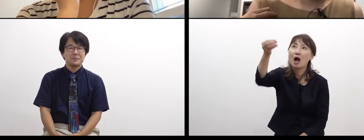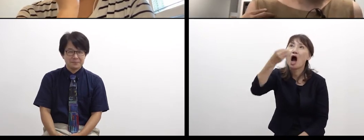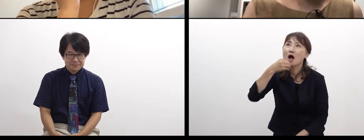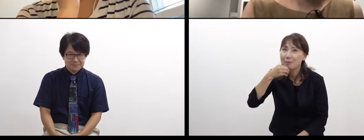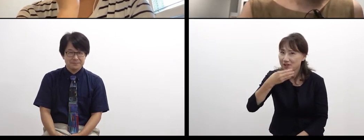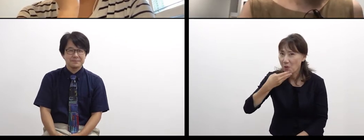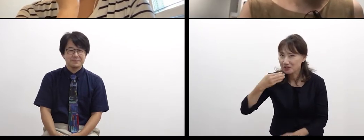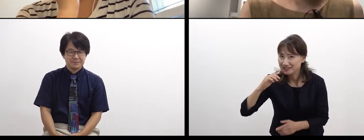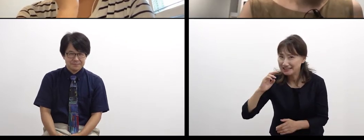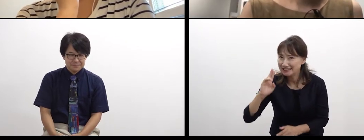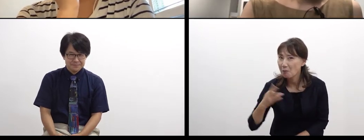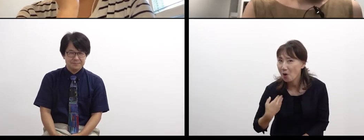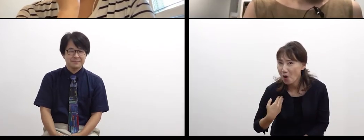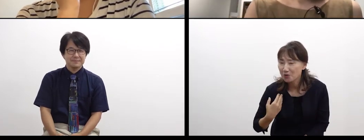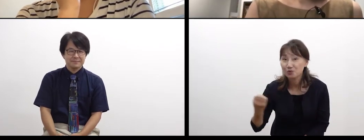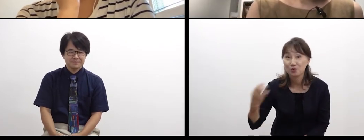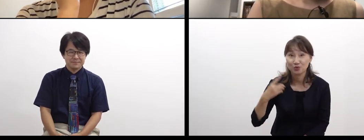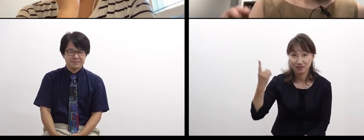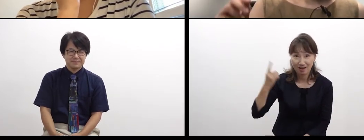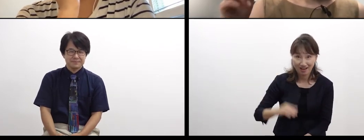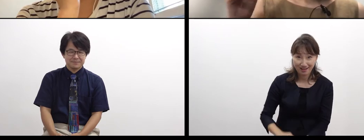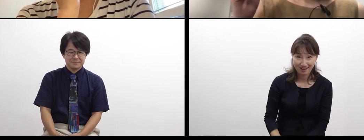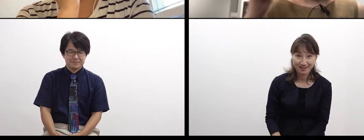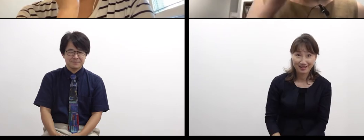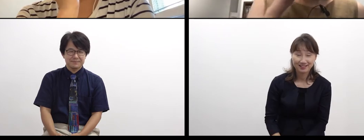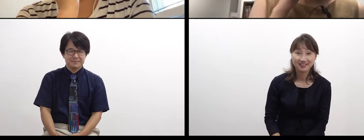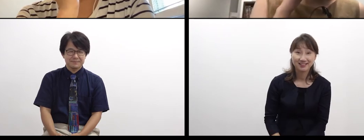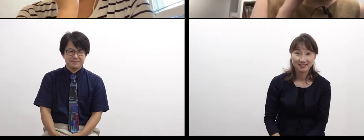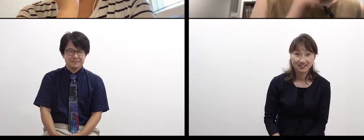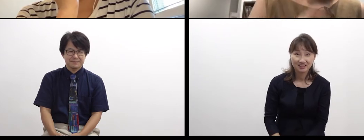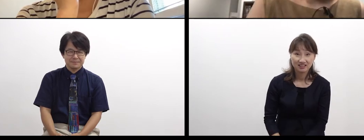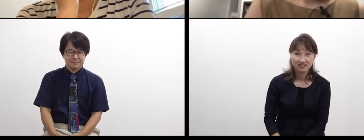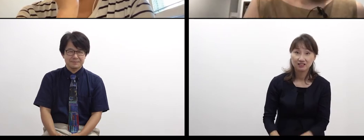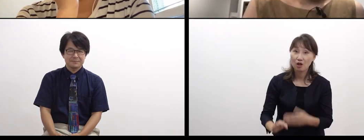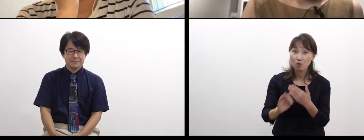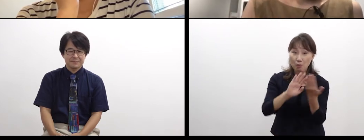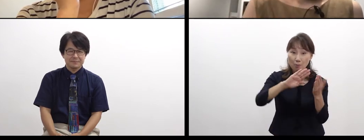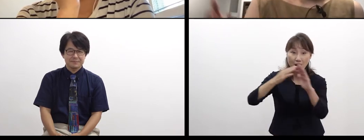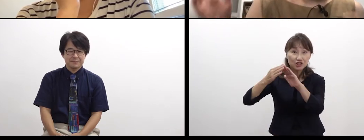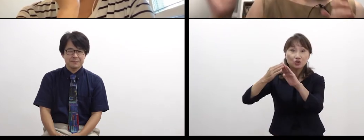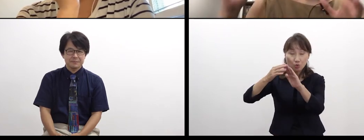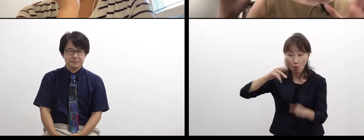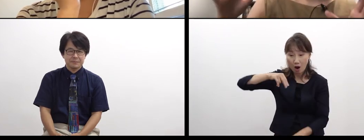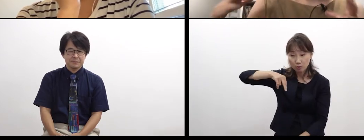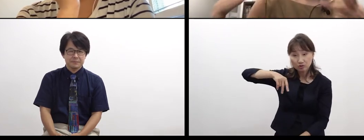While walking on the street,